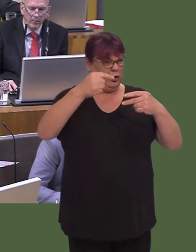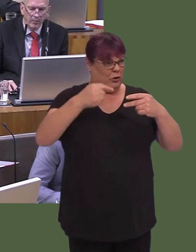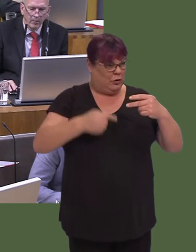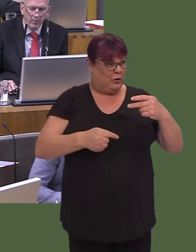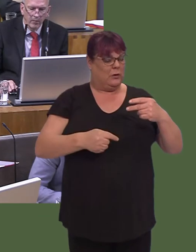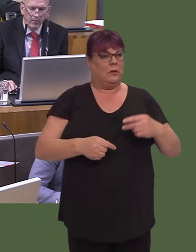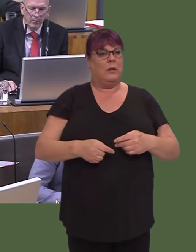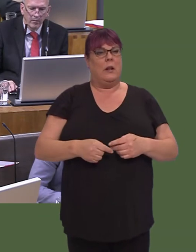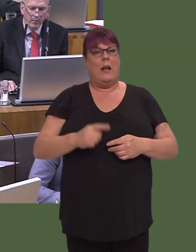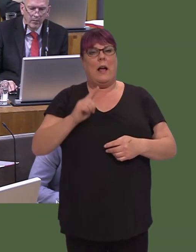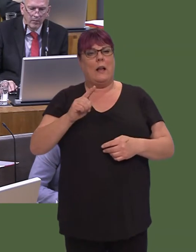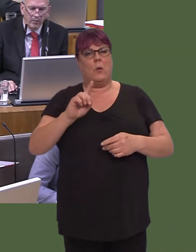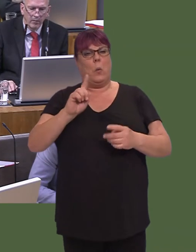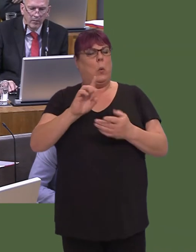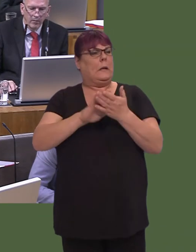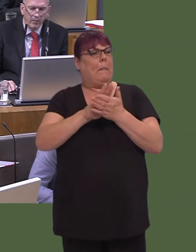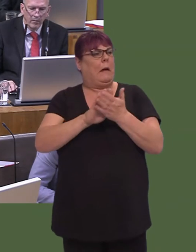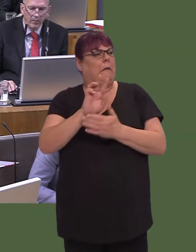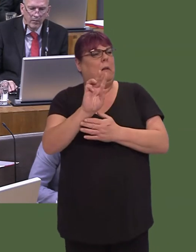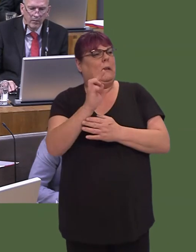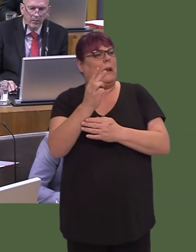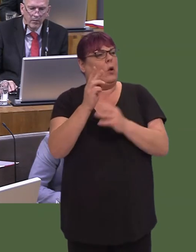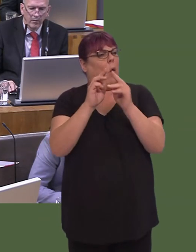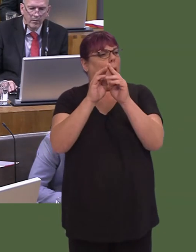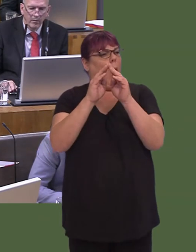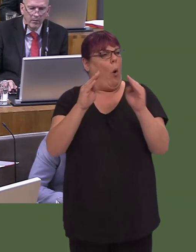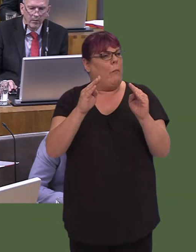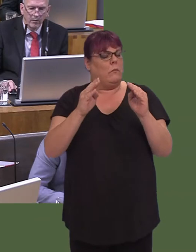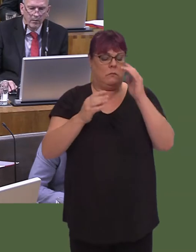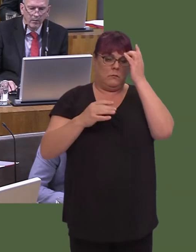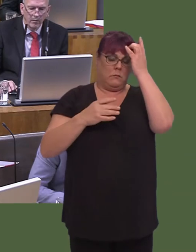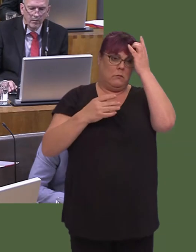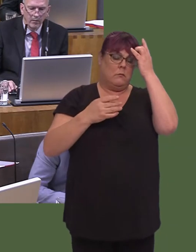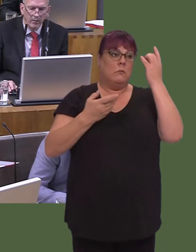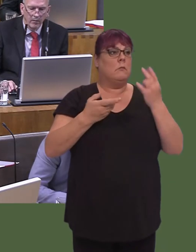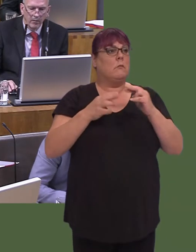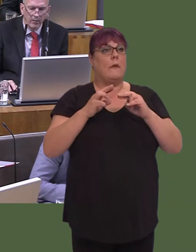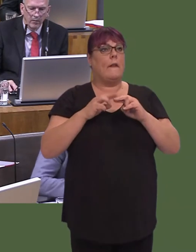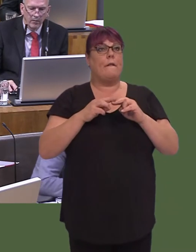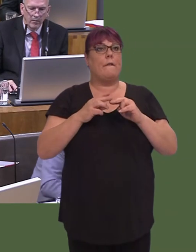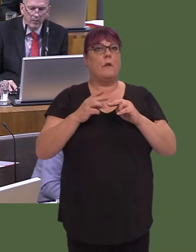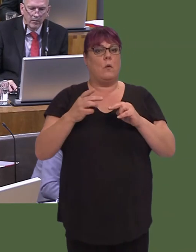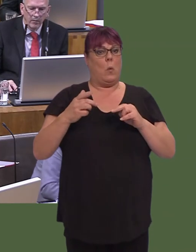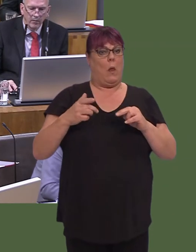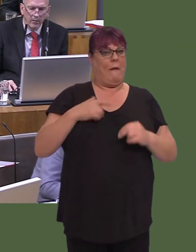Os yw e yn Lloegr, wrth gwrs, gallan nhw ddweud, ëWel, hwn yw fy nghartref i, ac mae fy ail